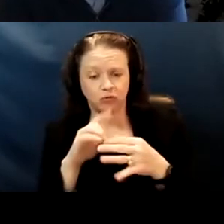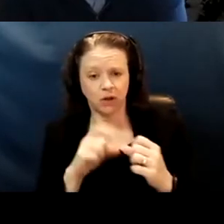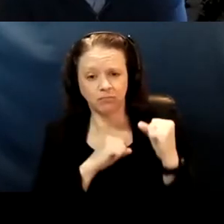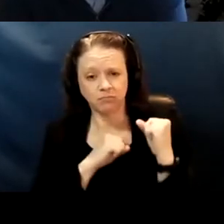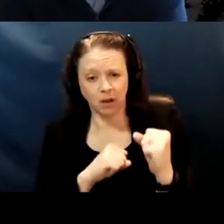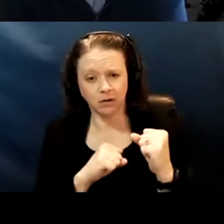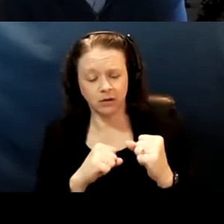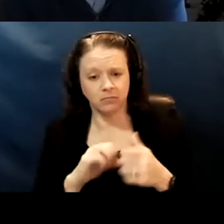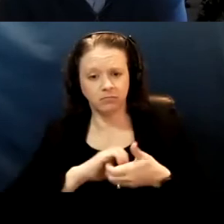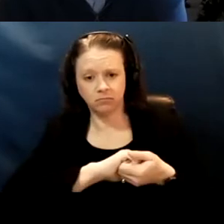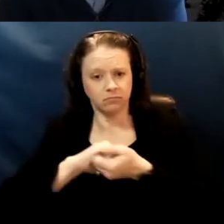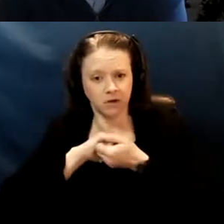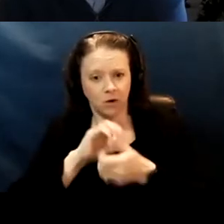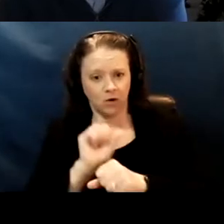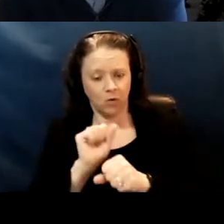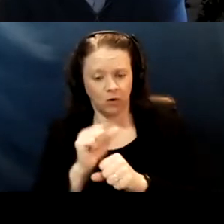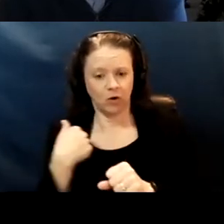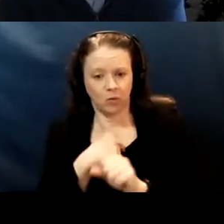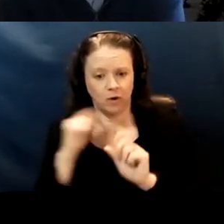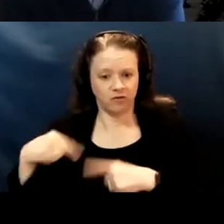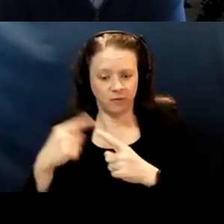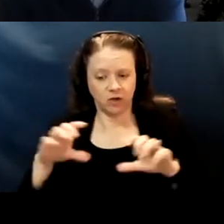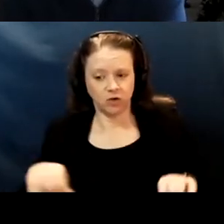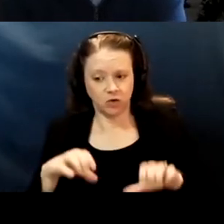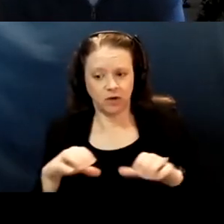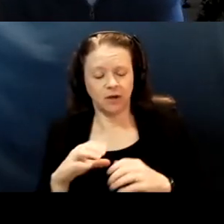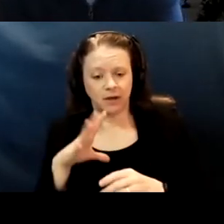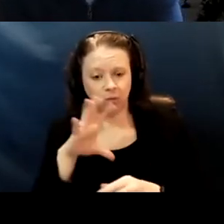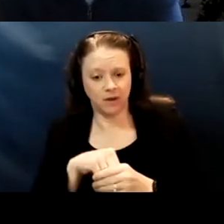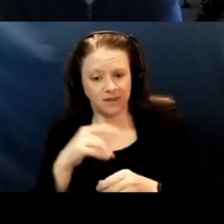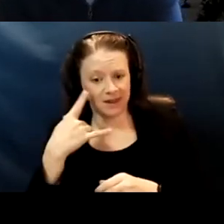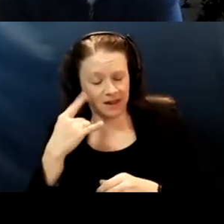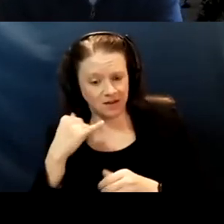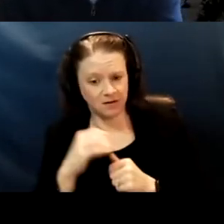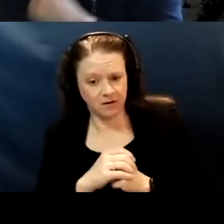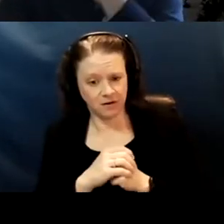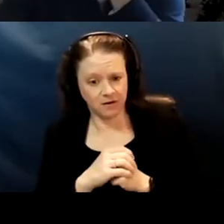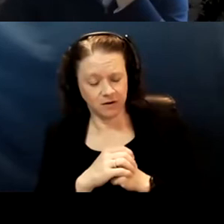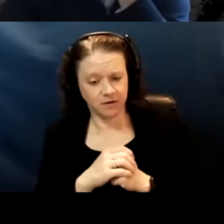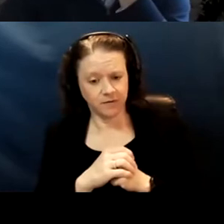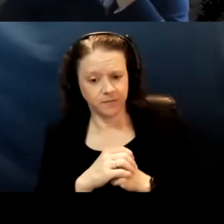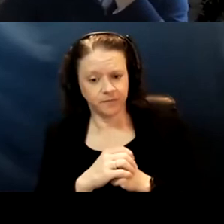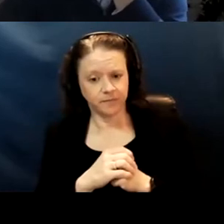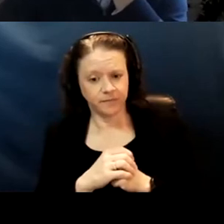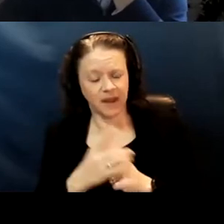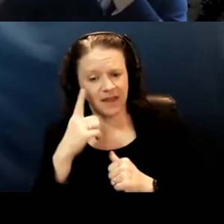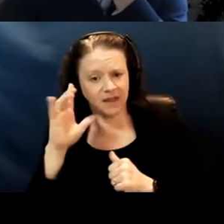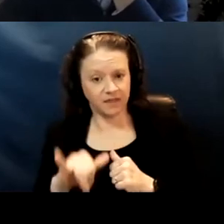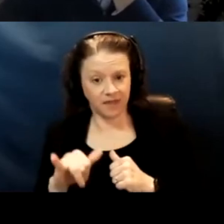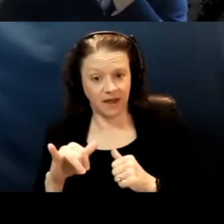that we've been doing collectively in California. I know practicing is a model for the rest of the country.